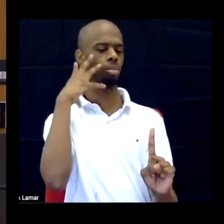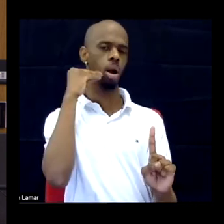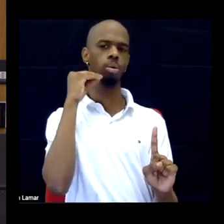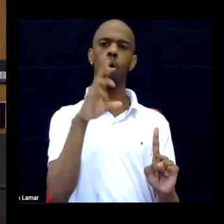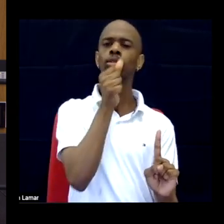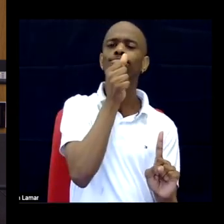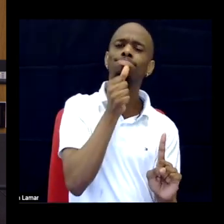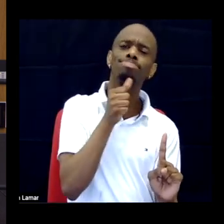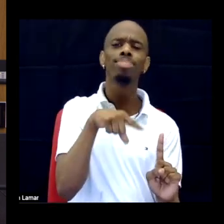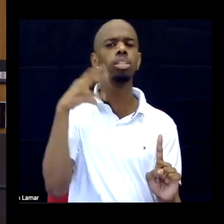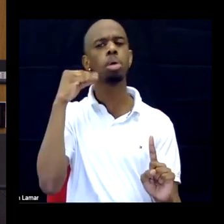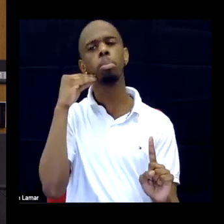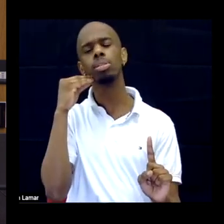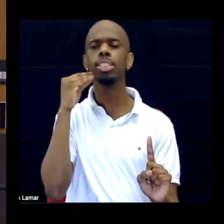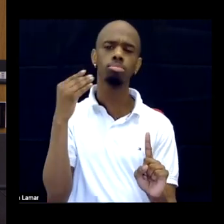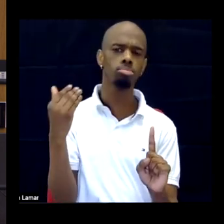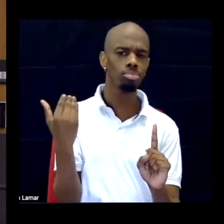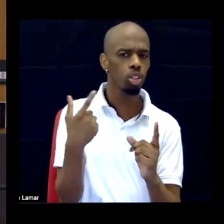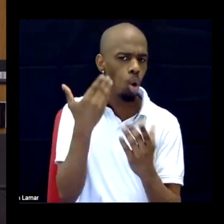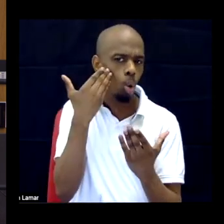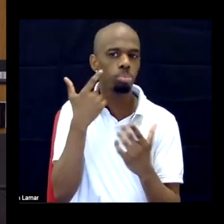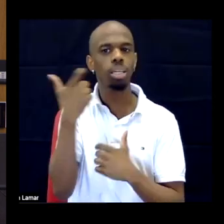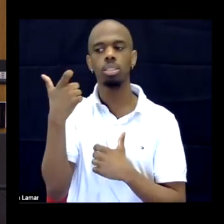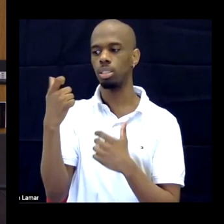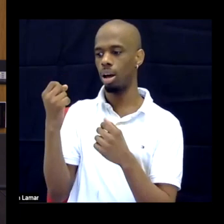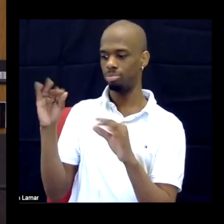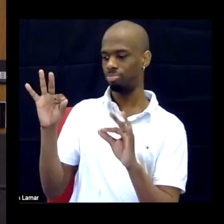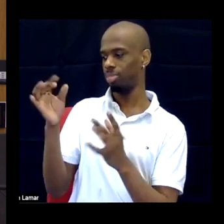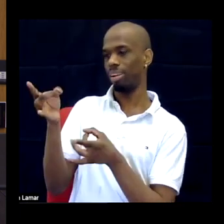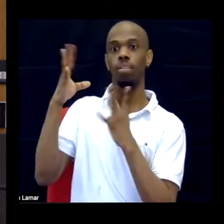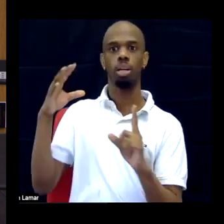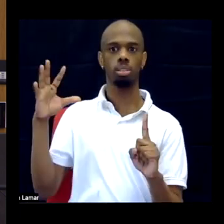in, the suffering that someone might be experiencing, again, directly because of this violence,